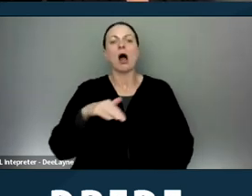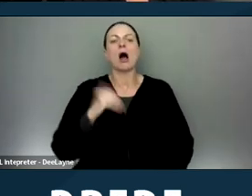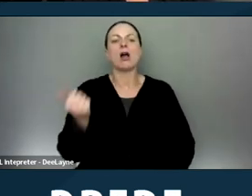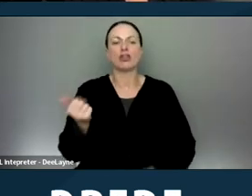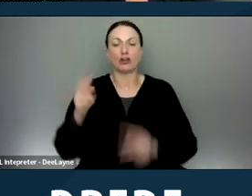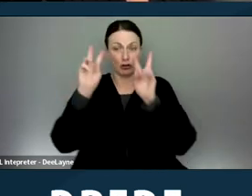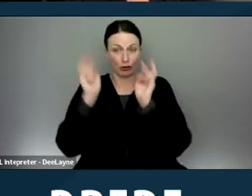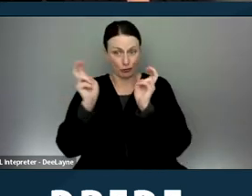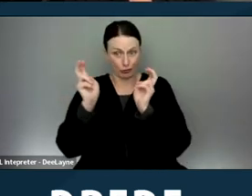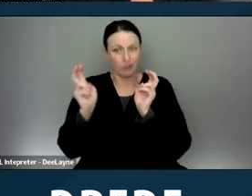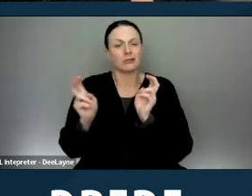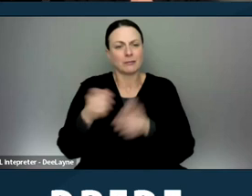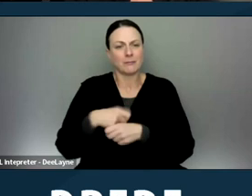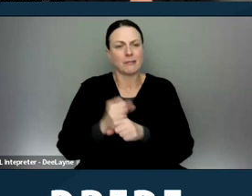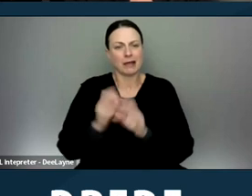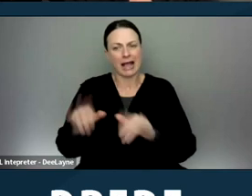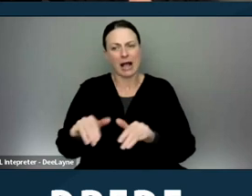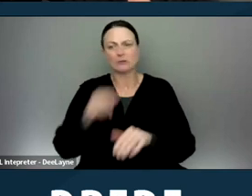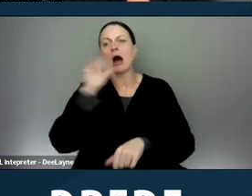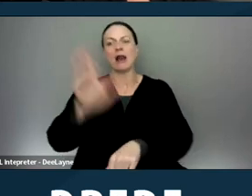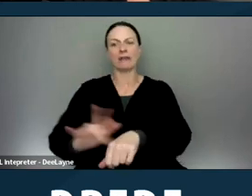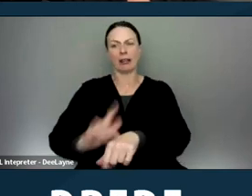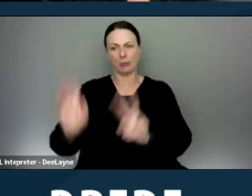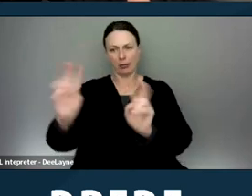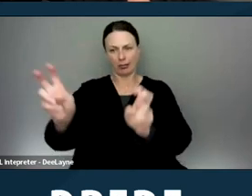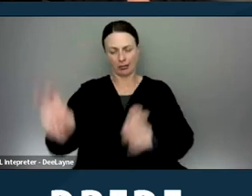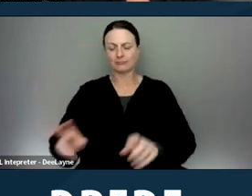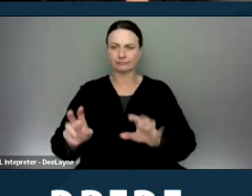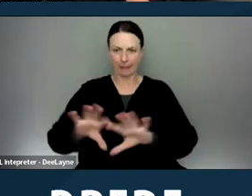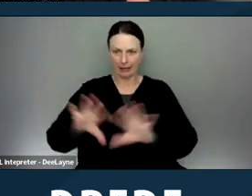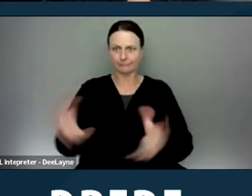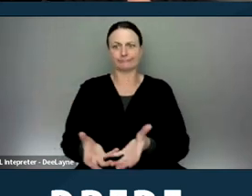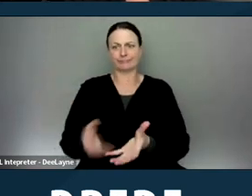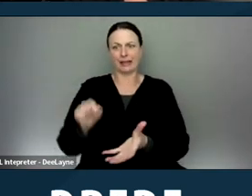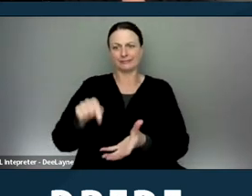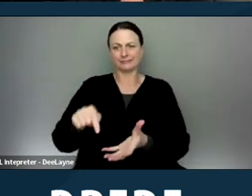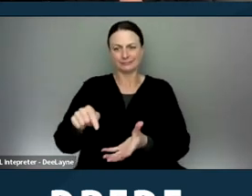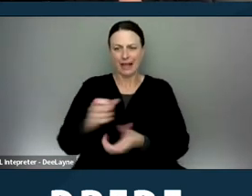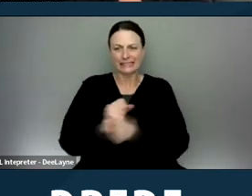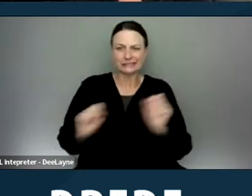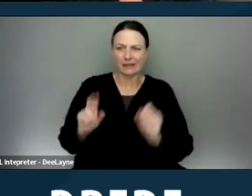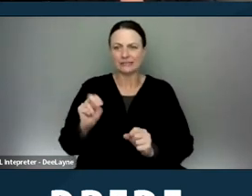any other way of making housing unavailable. There's kind of this catchall safety net provision in FEHA